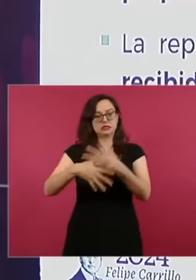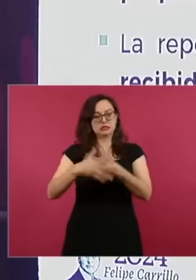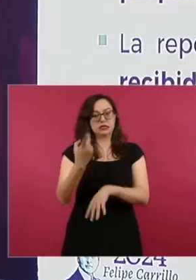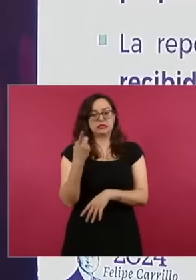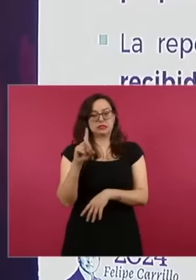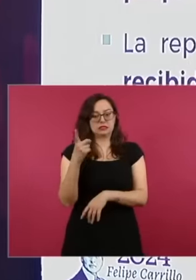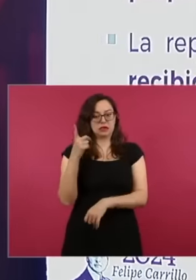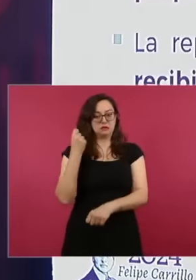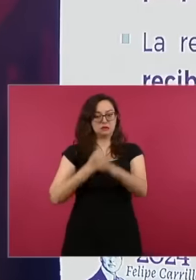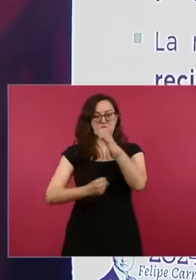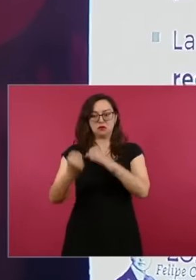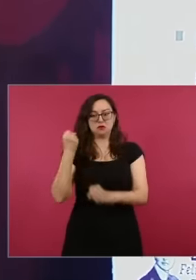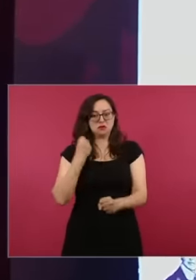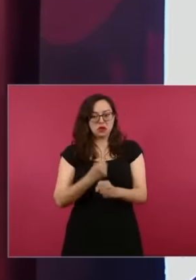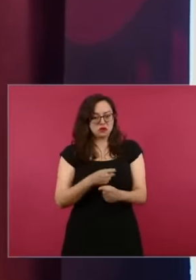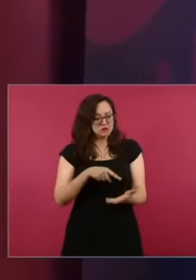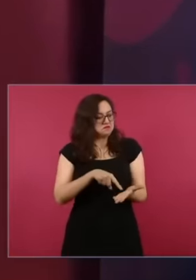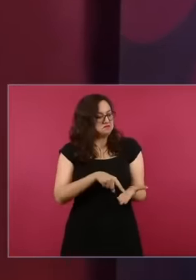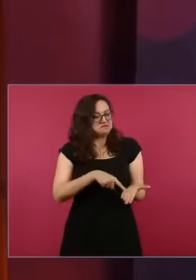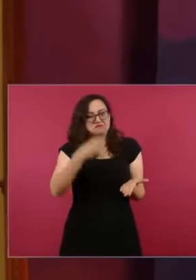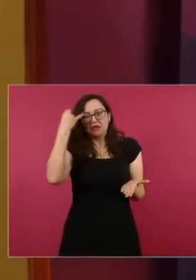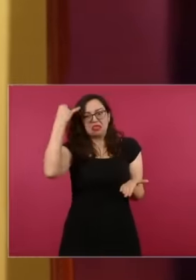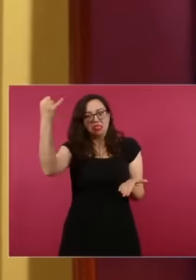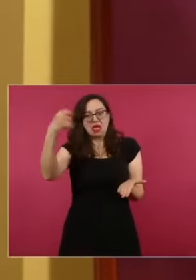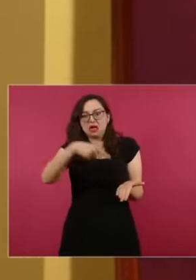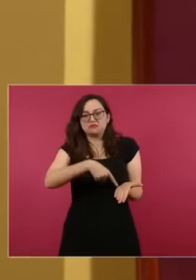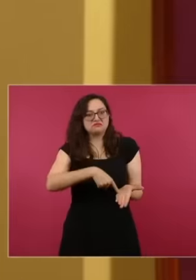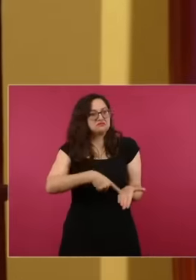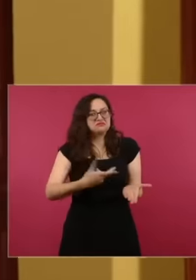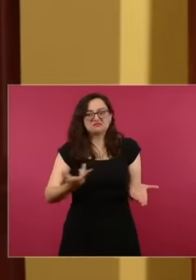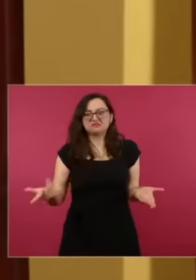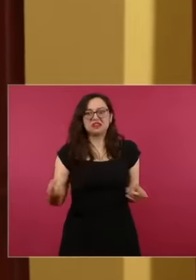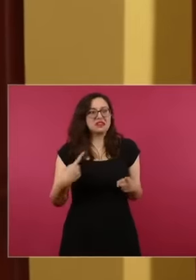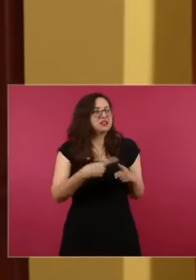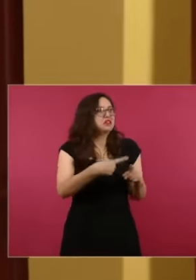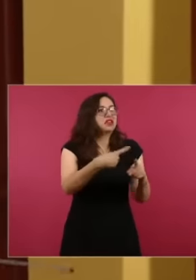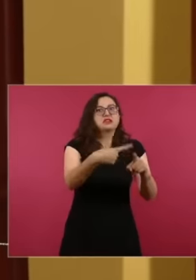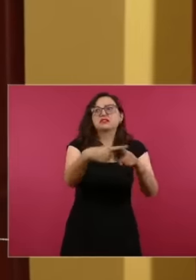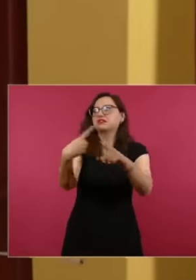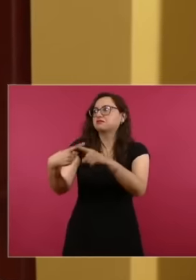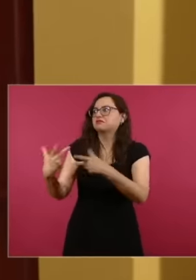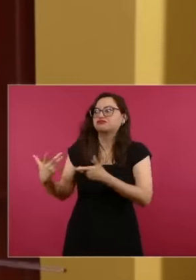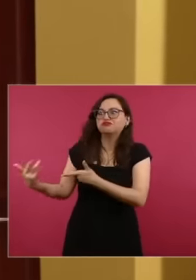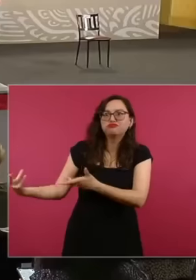elements of responsibility it was an anonymous complaint This is the answer for Yesenia and